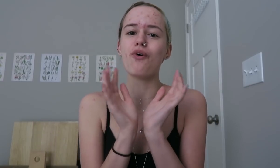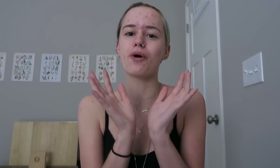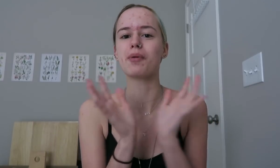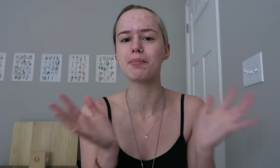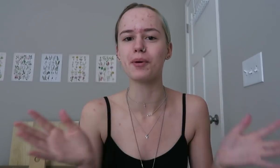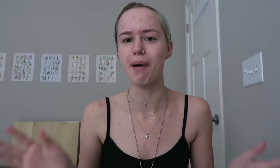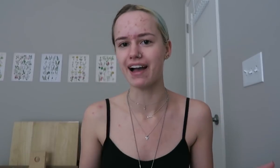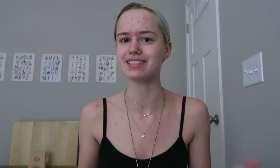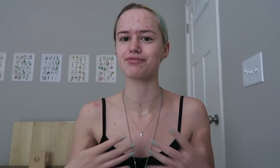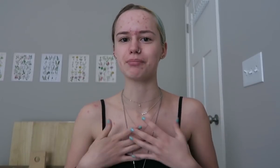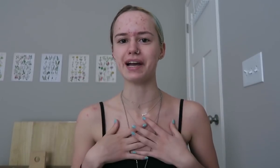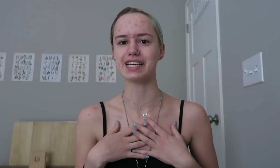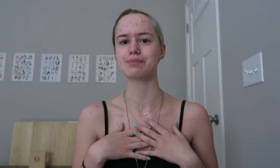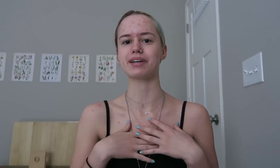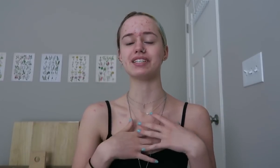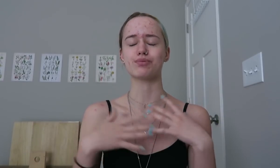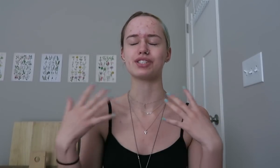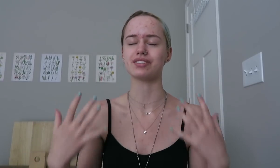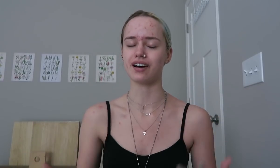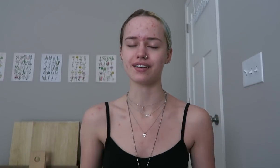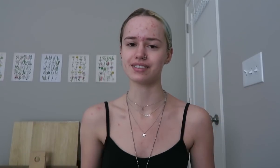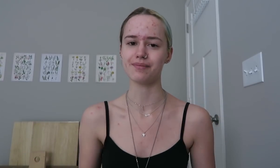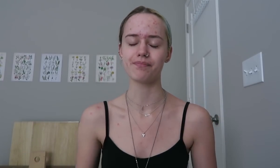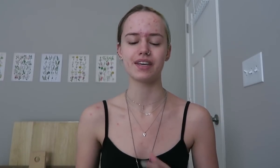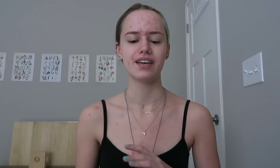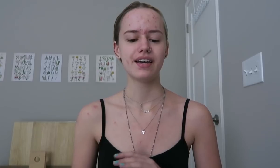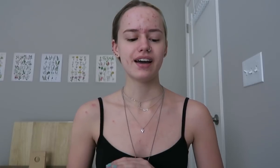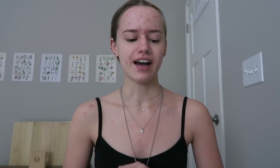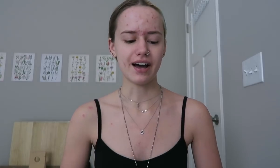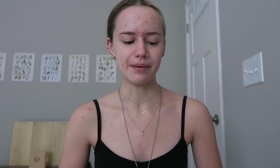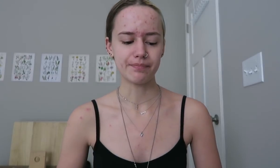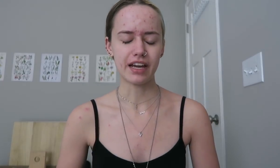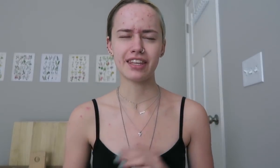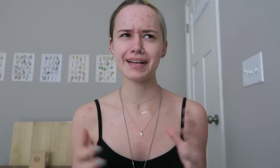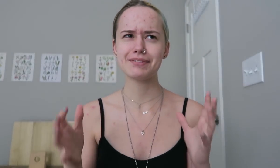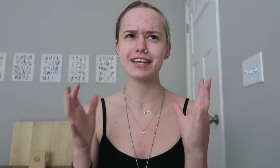four people max, from my experience, which is awesome. Um, I think